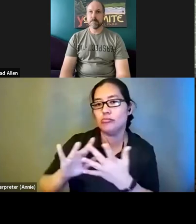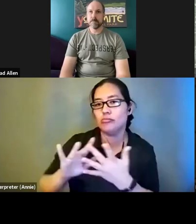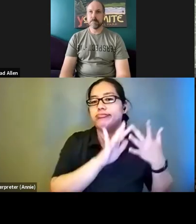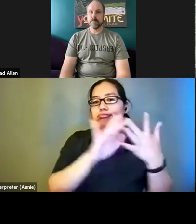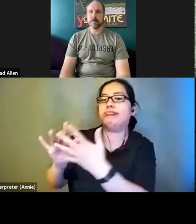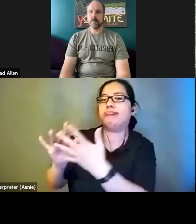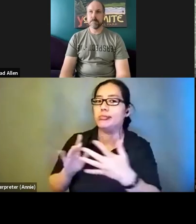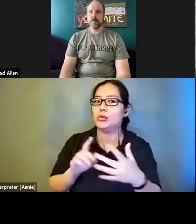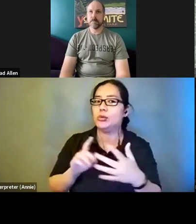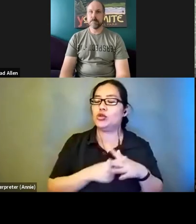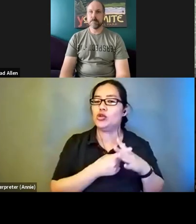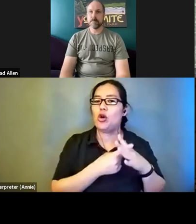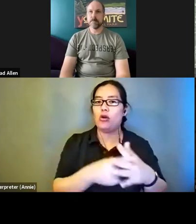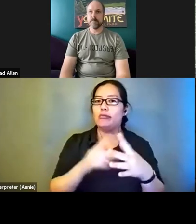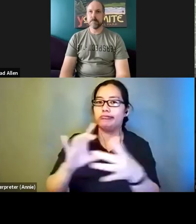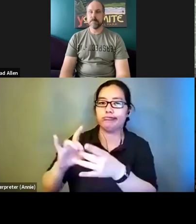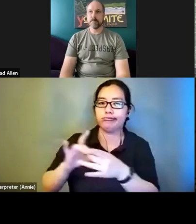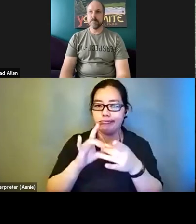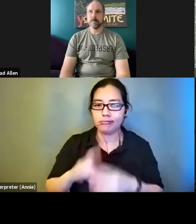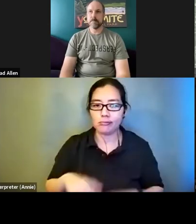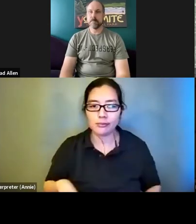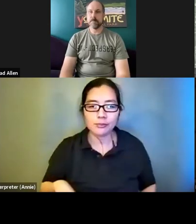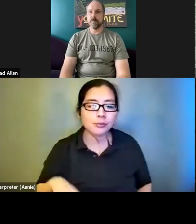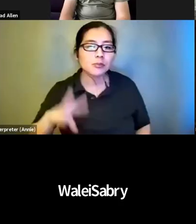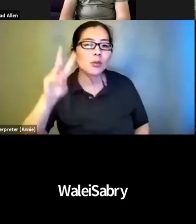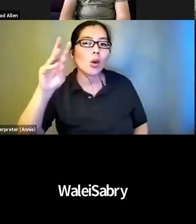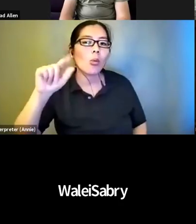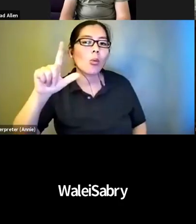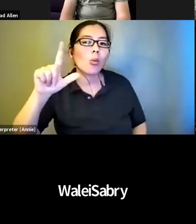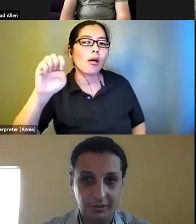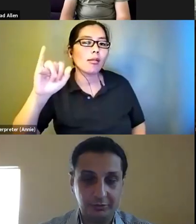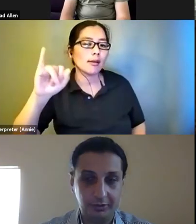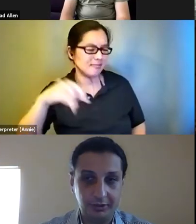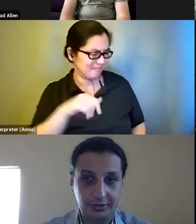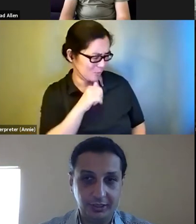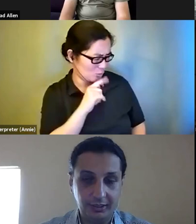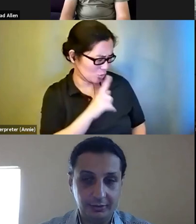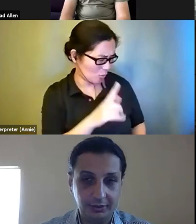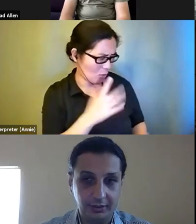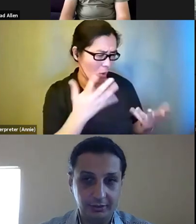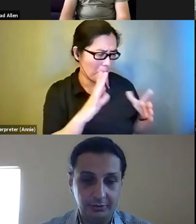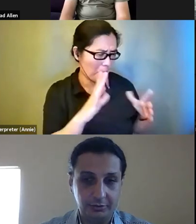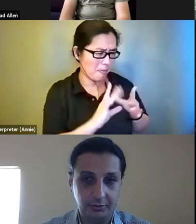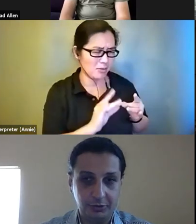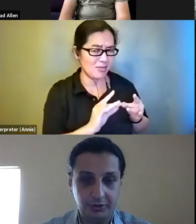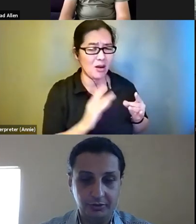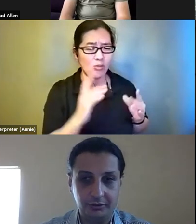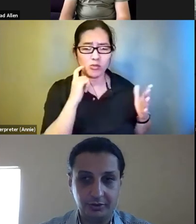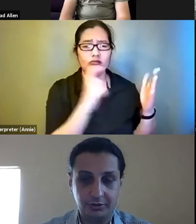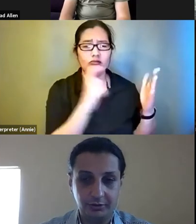Ilan Nanouach: I don't know if this has been mentioned. I wanted to shout out the audio description discussion